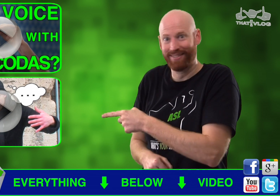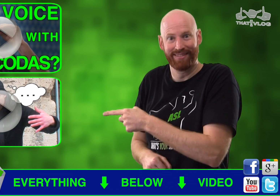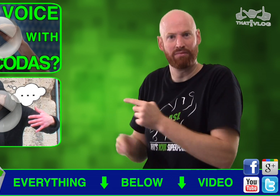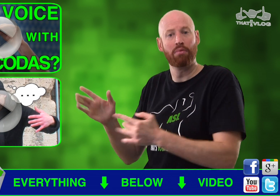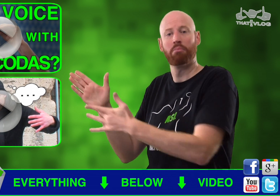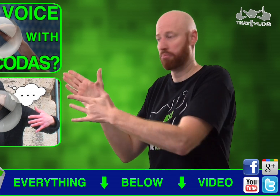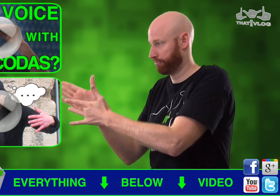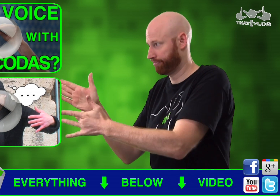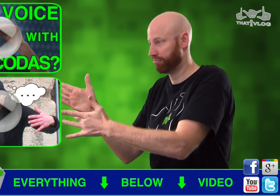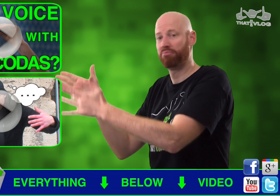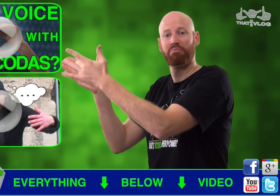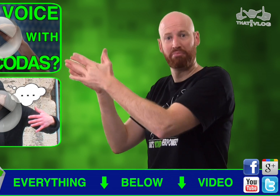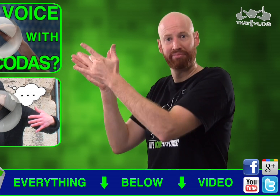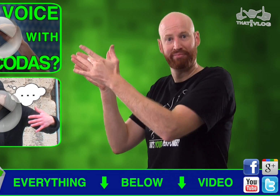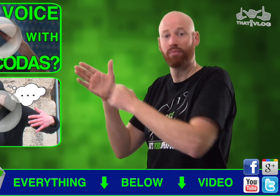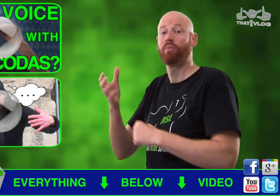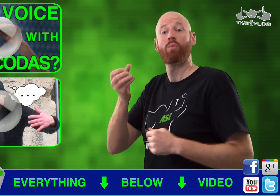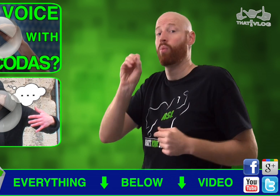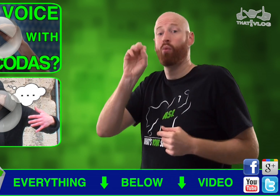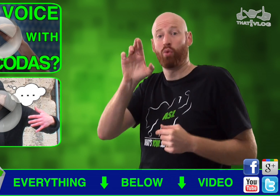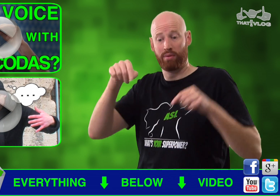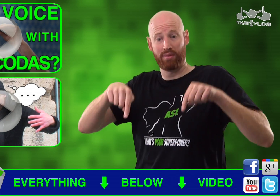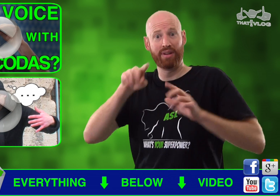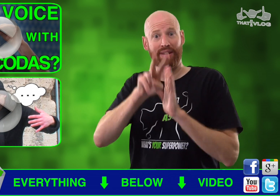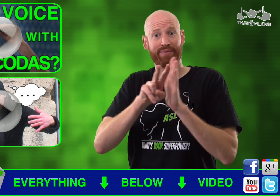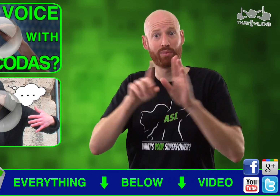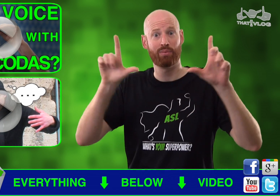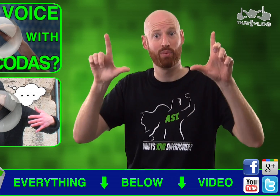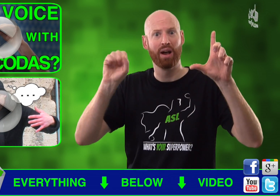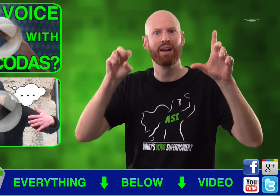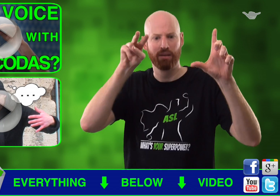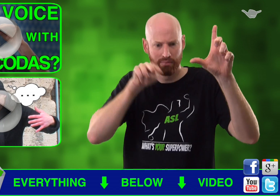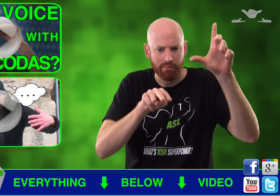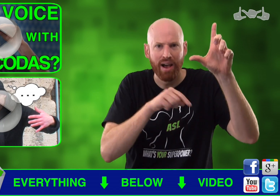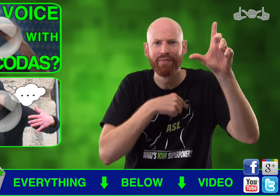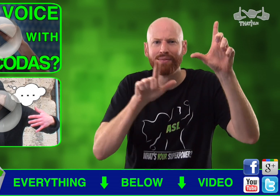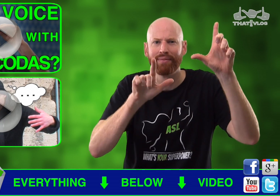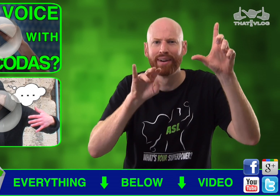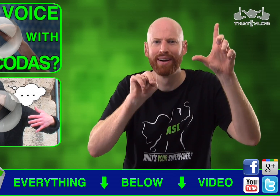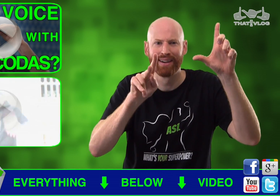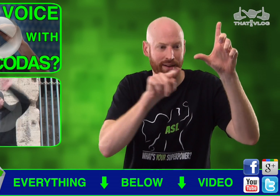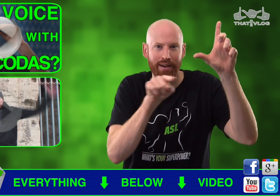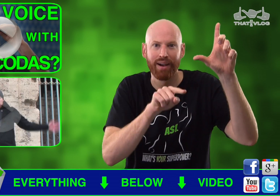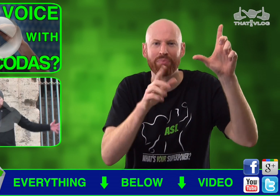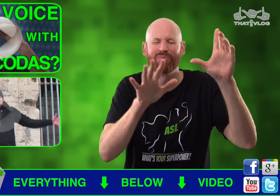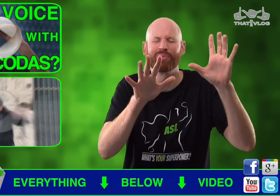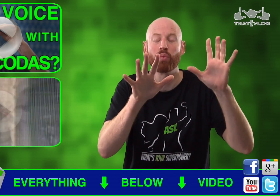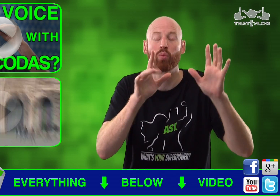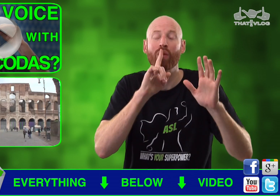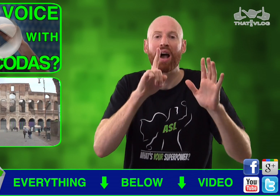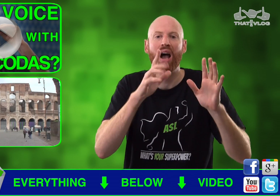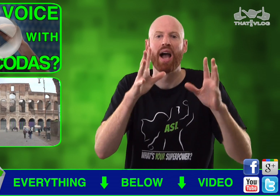story, that's that link right down here. If you prefer, down below this video in the description